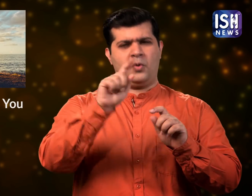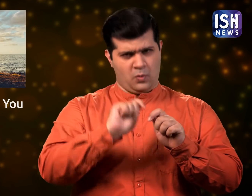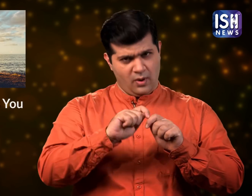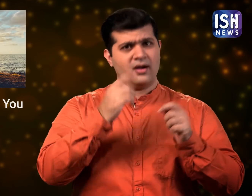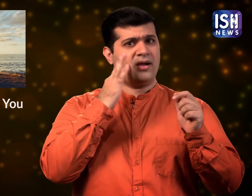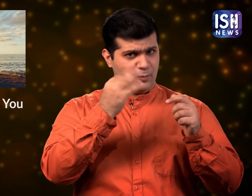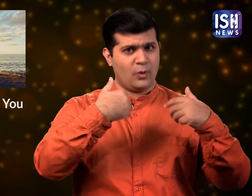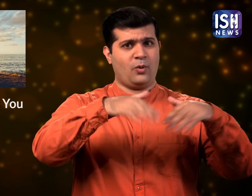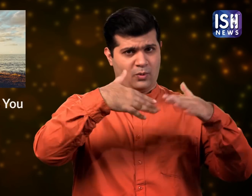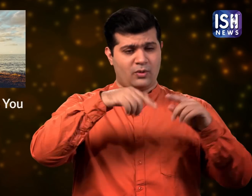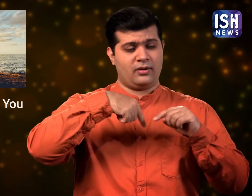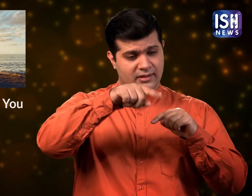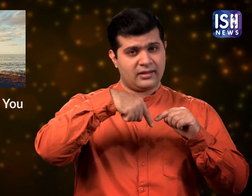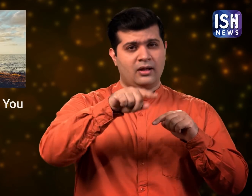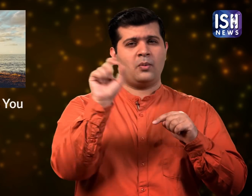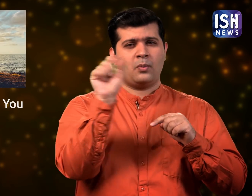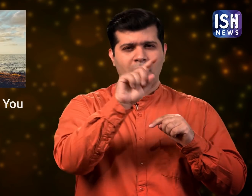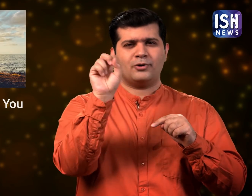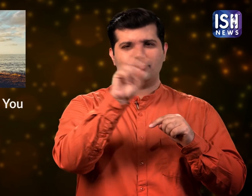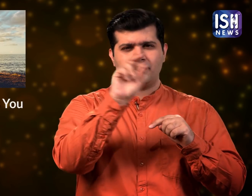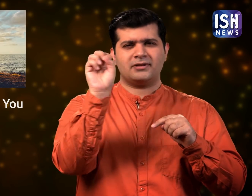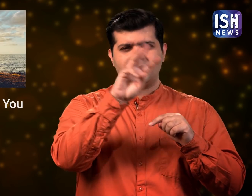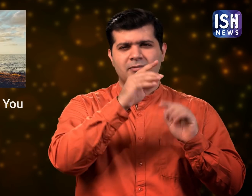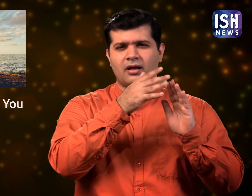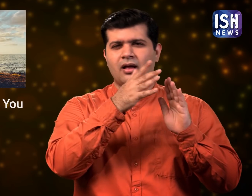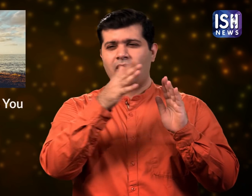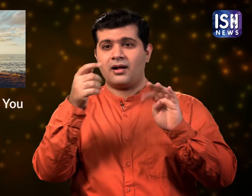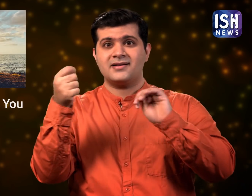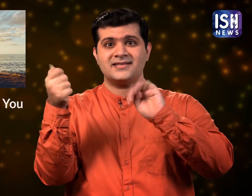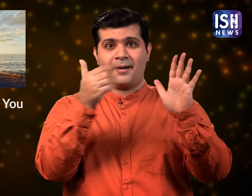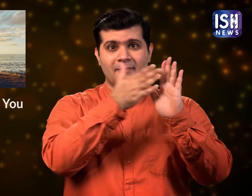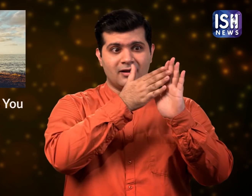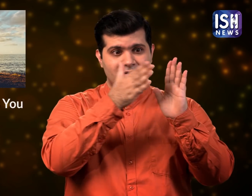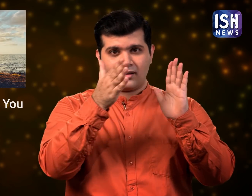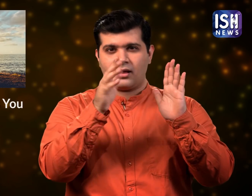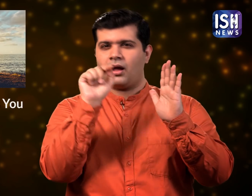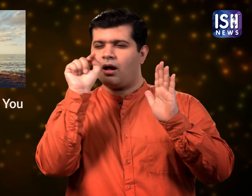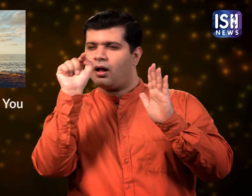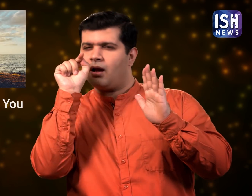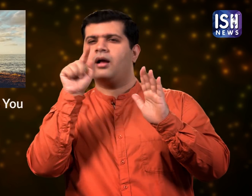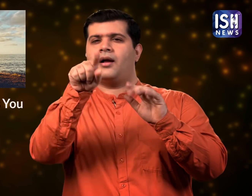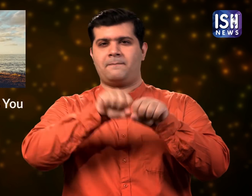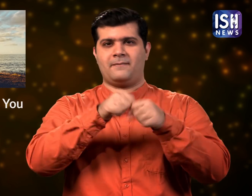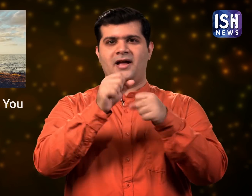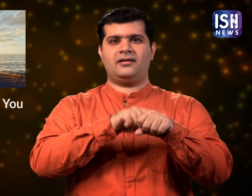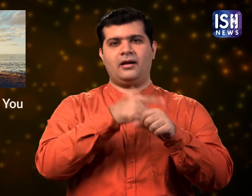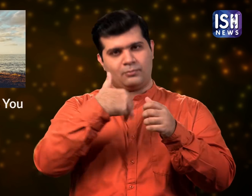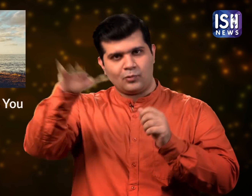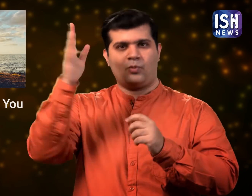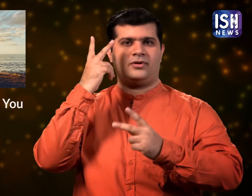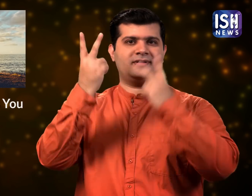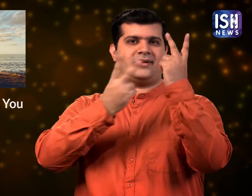Work is important, but after about 6 months take a break and go for a trip.